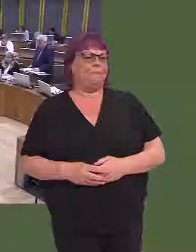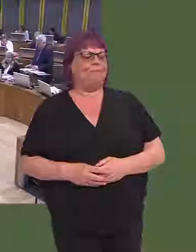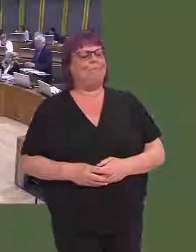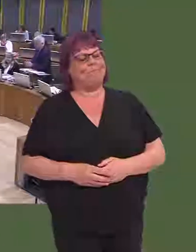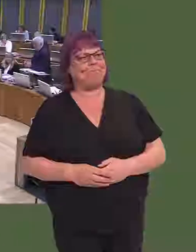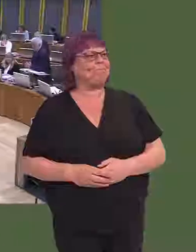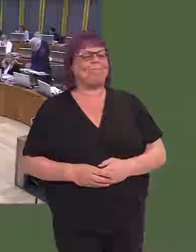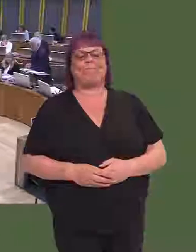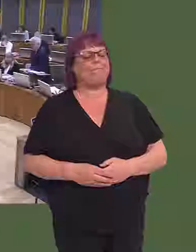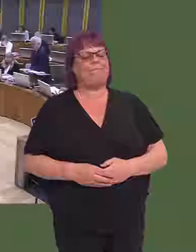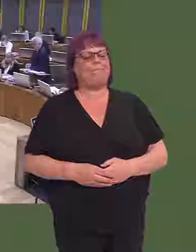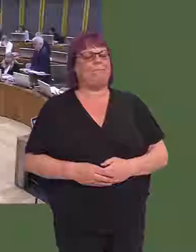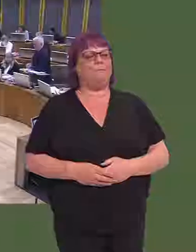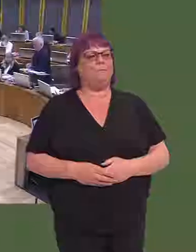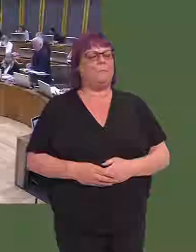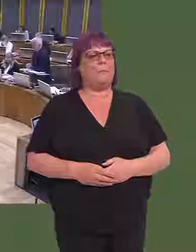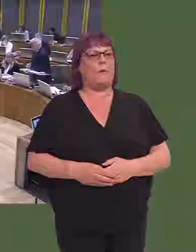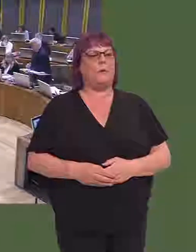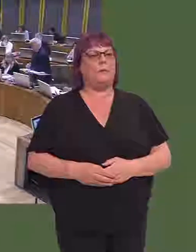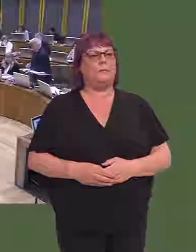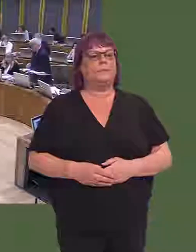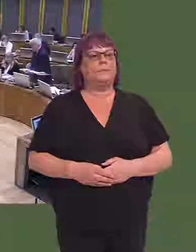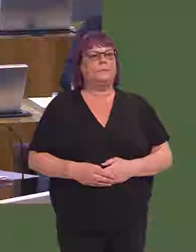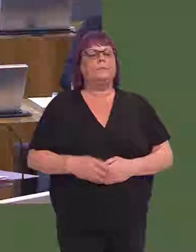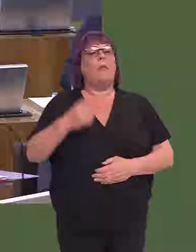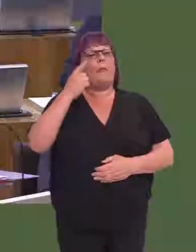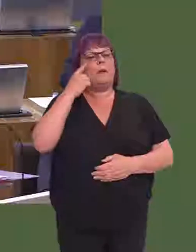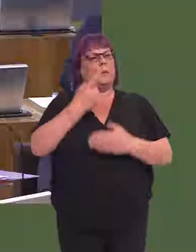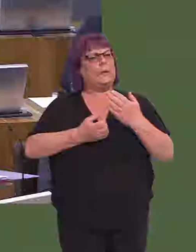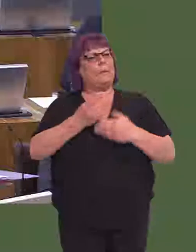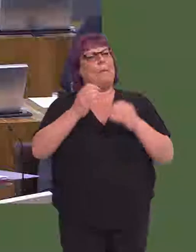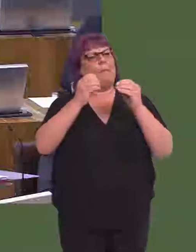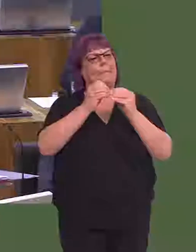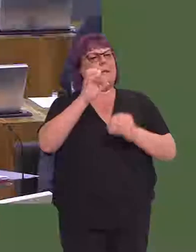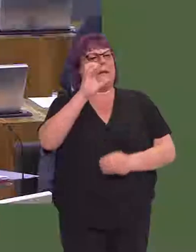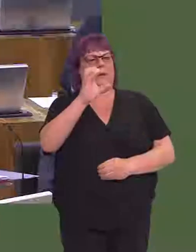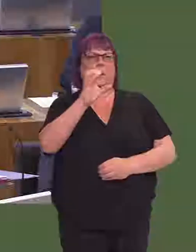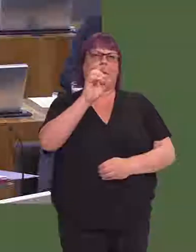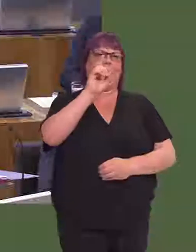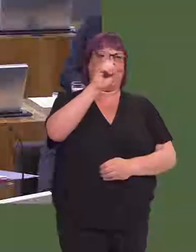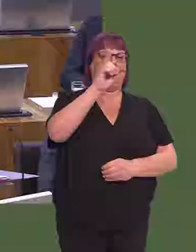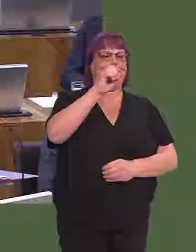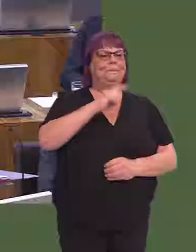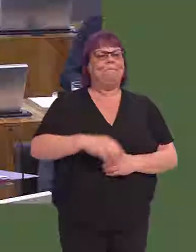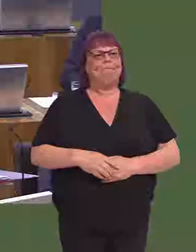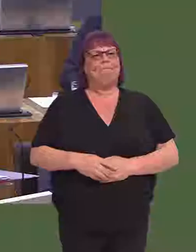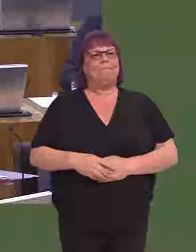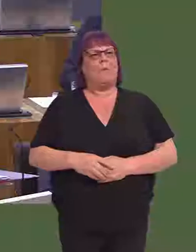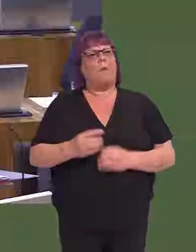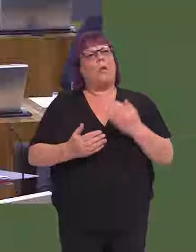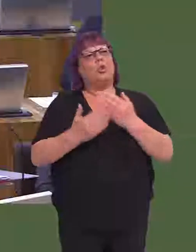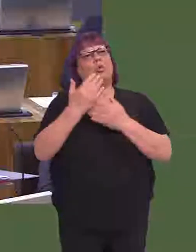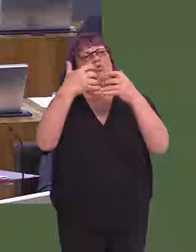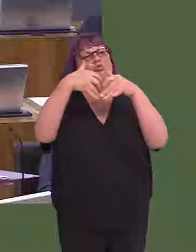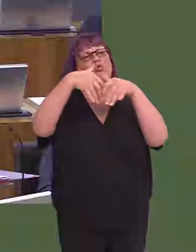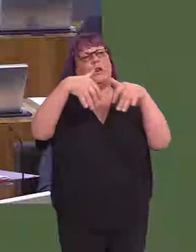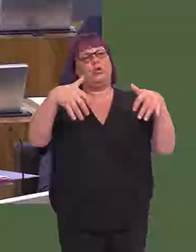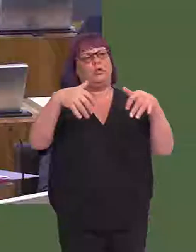I think it is right to say that the situation in Betsi Cadwaladr is such that the new structure